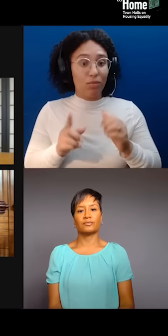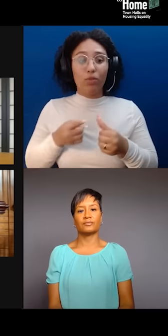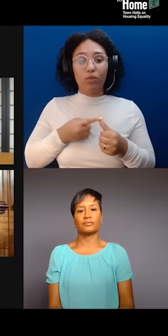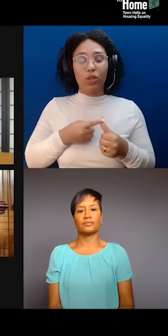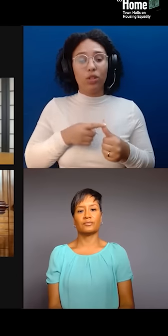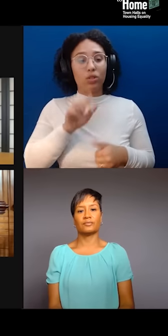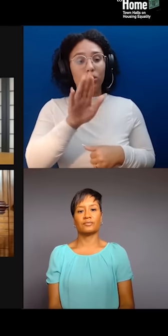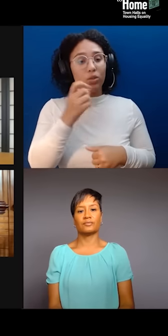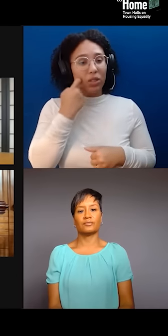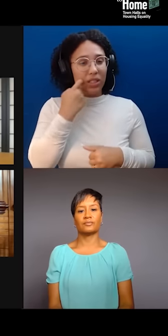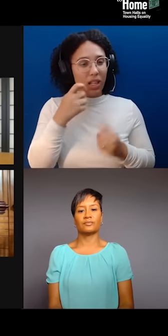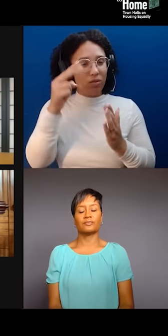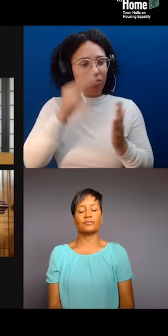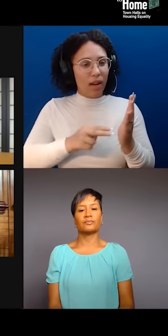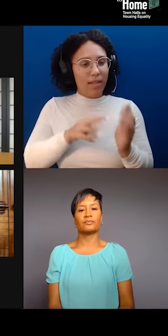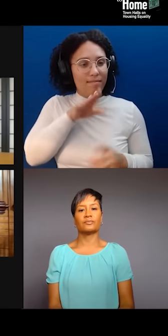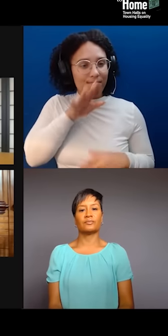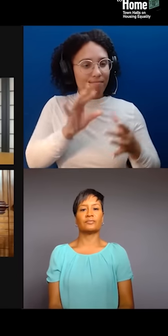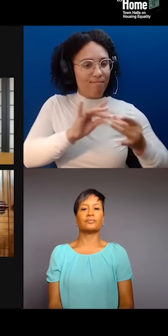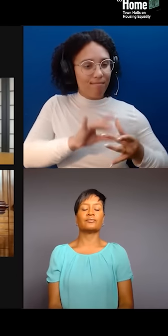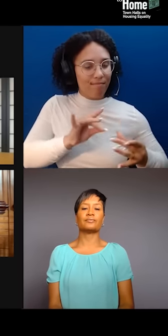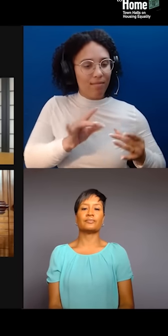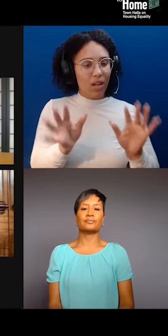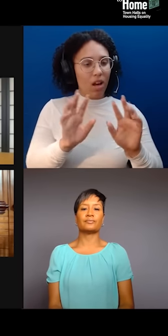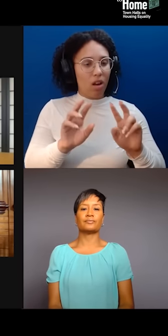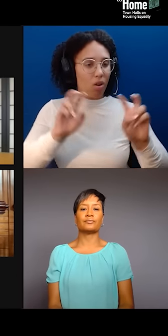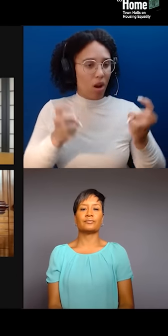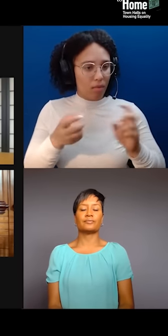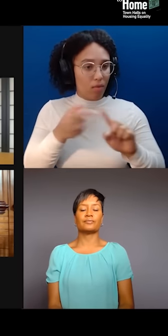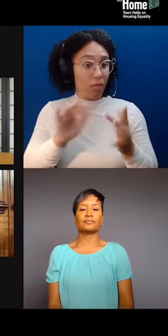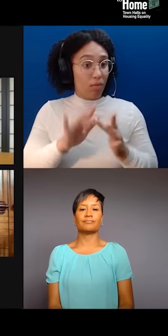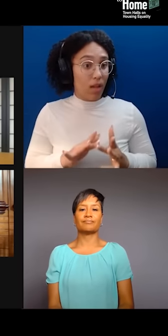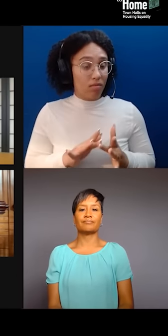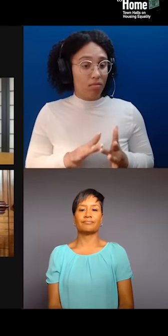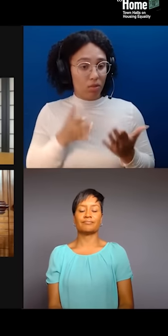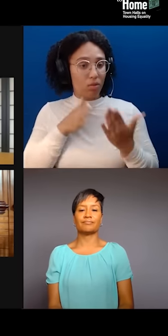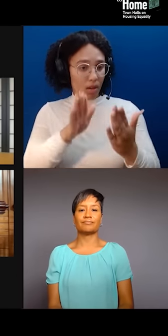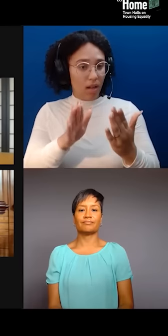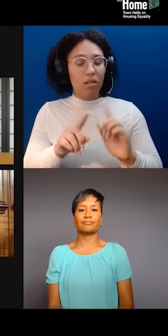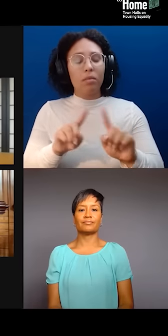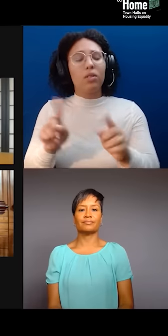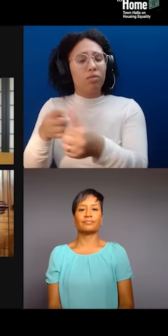and thank you so much, Candice, for uplifting... It's not slight, it's big, right?